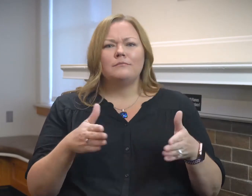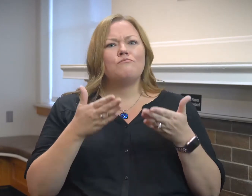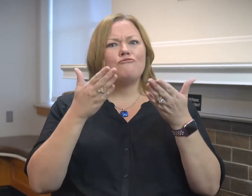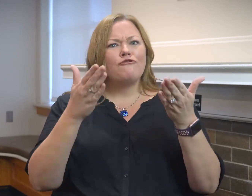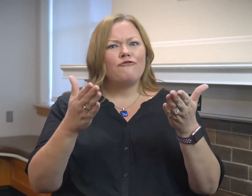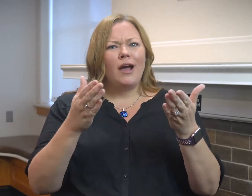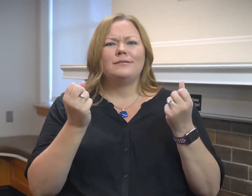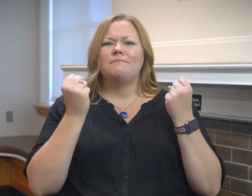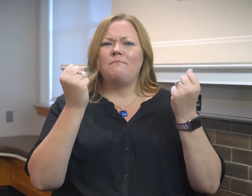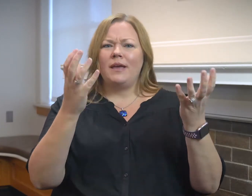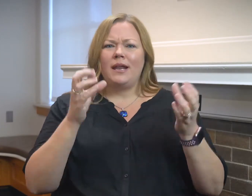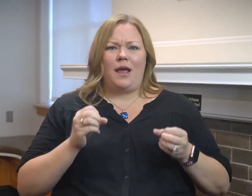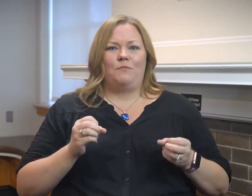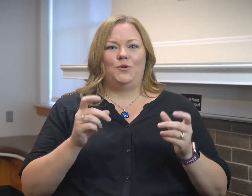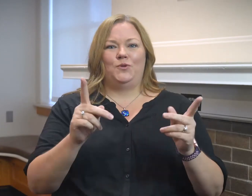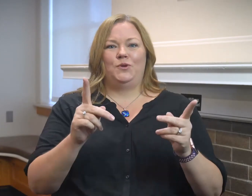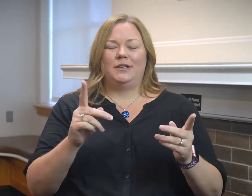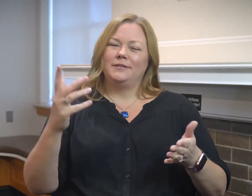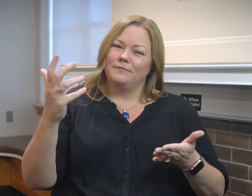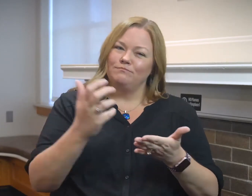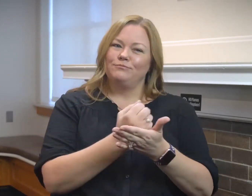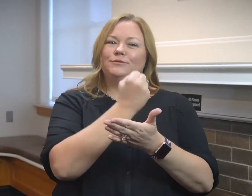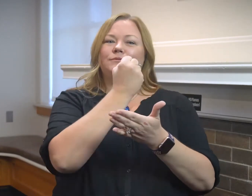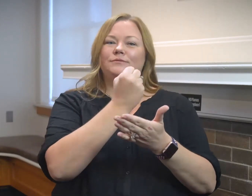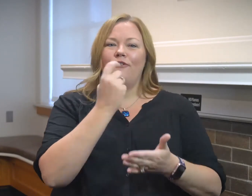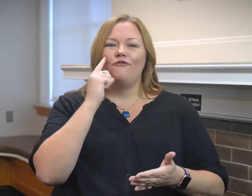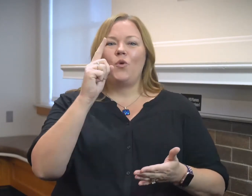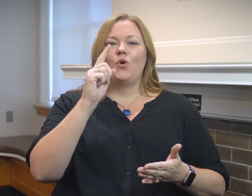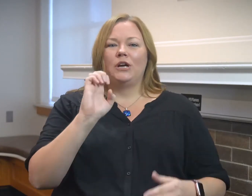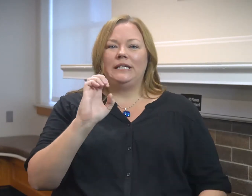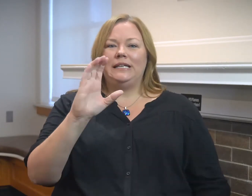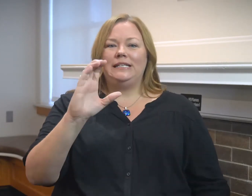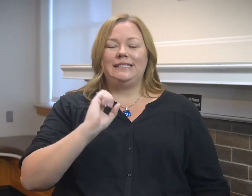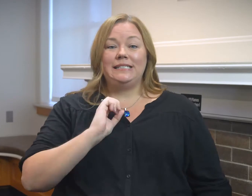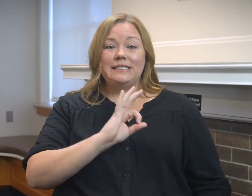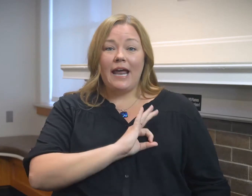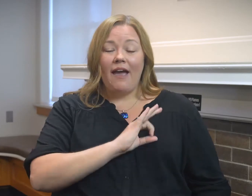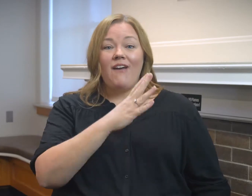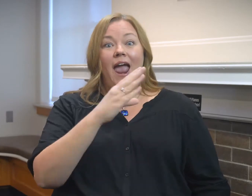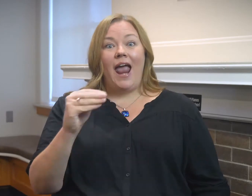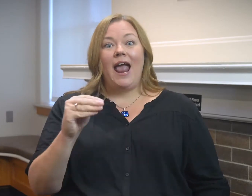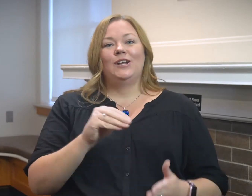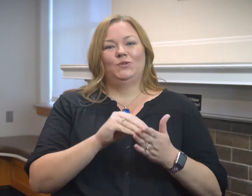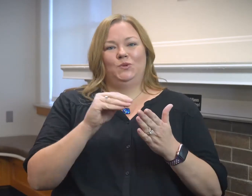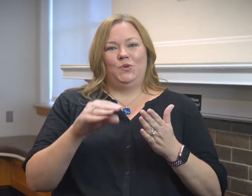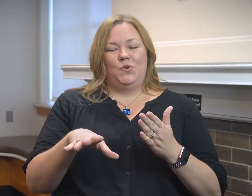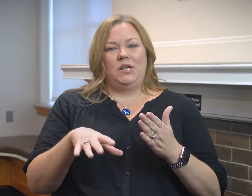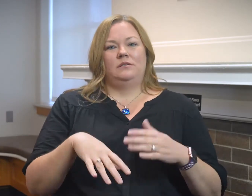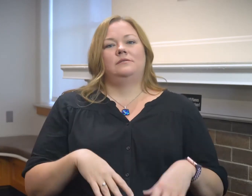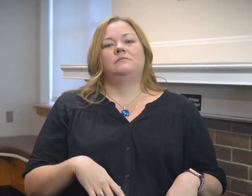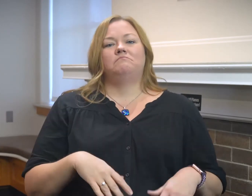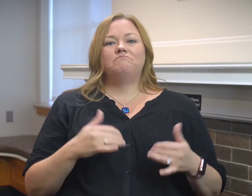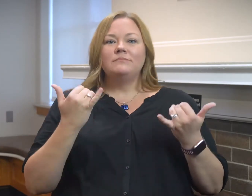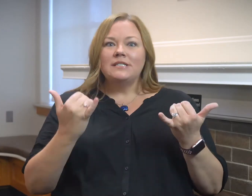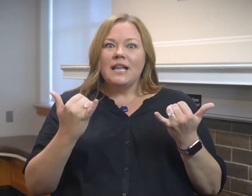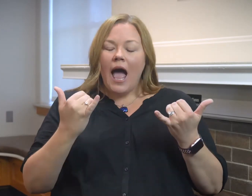Remote learning offers a variety of opportunities take advantage of for our staff and students.